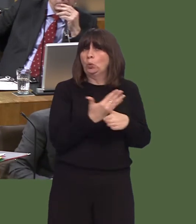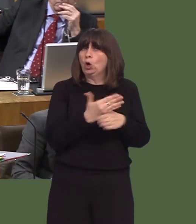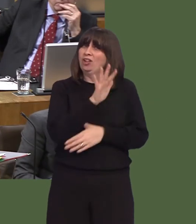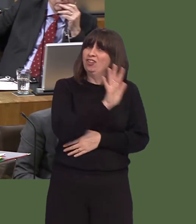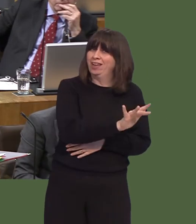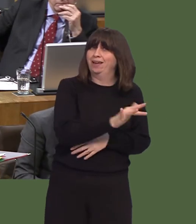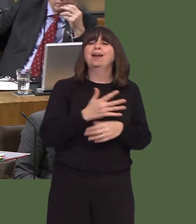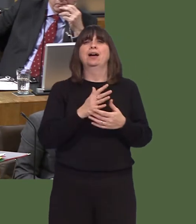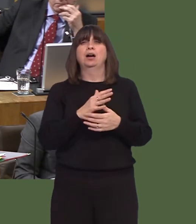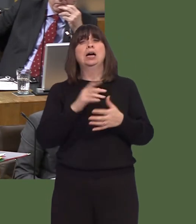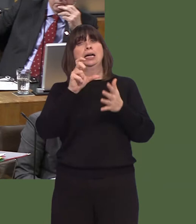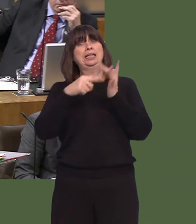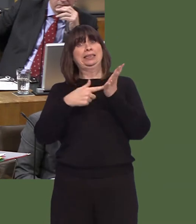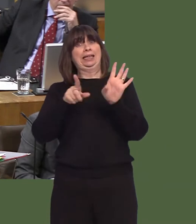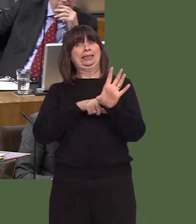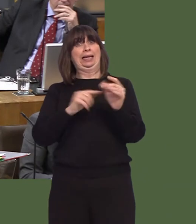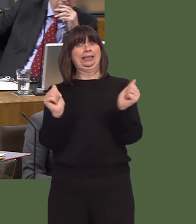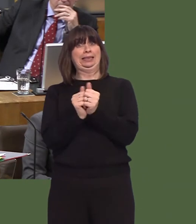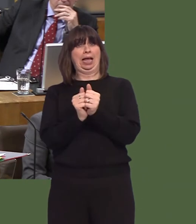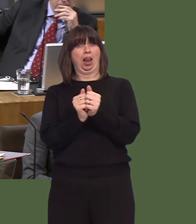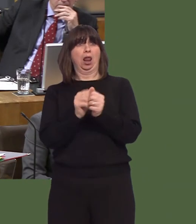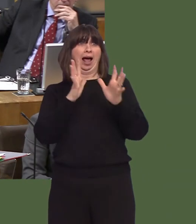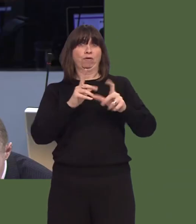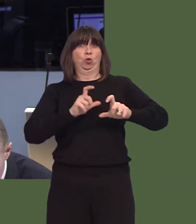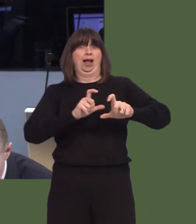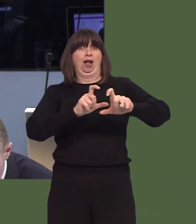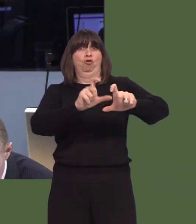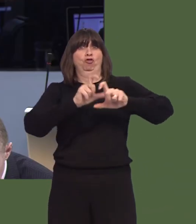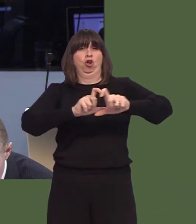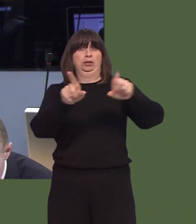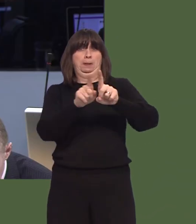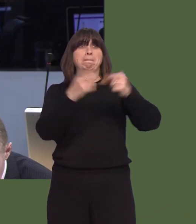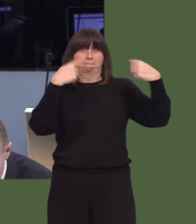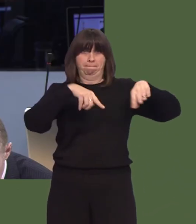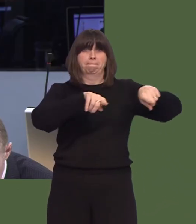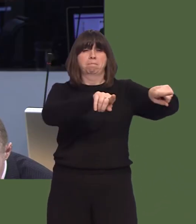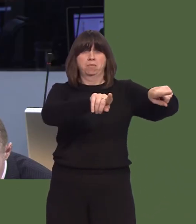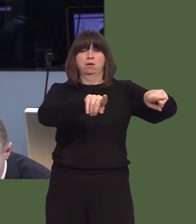A gaf i ddweud ei fod e'n hollbwysig bod Castell Nedd Port Talbot yn ystyried ei fod nhw'n